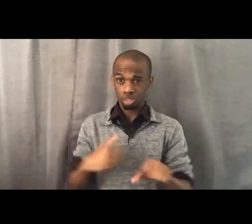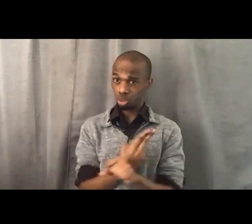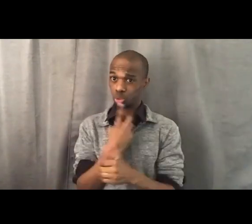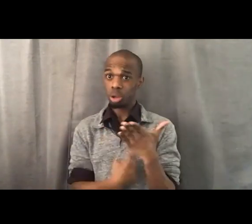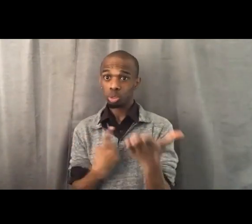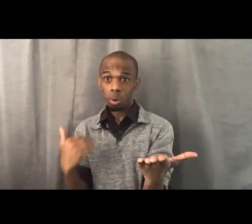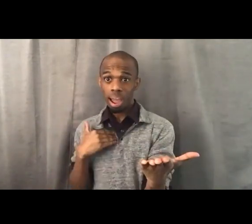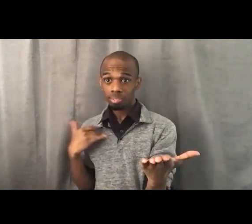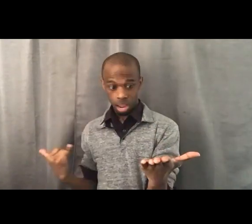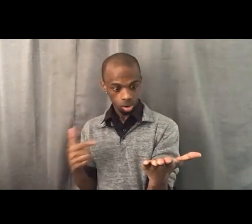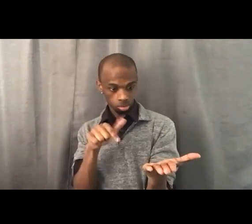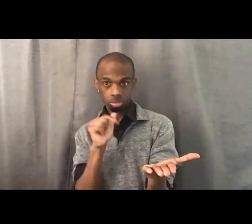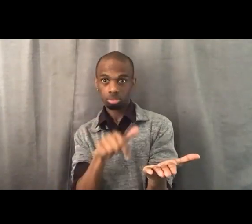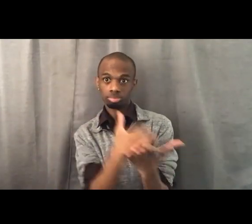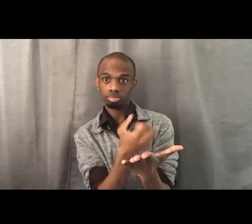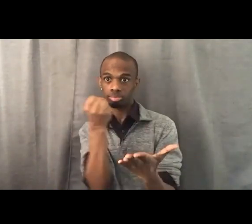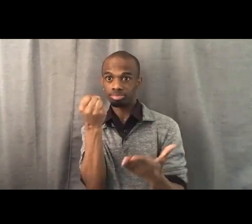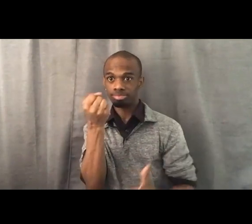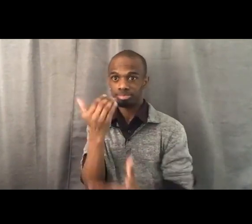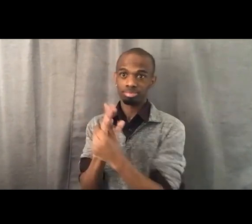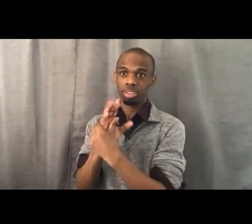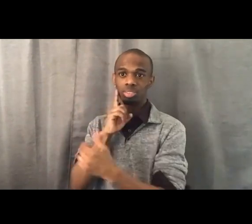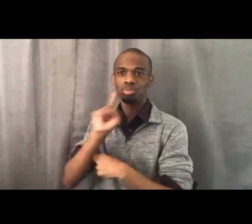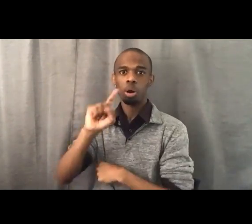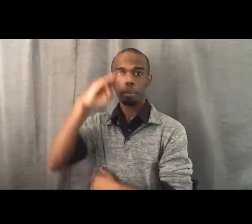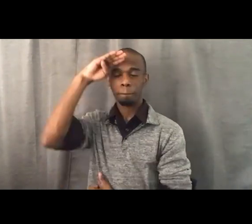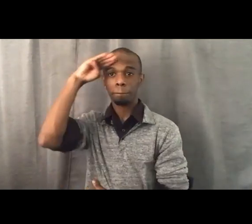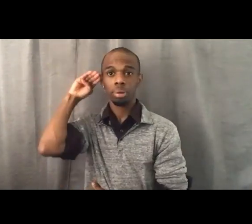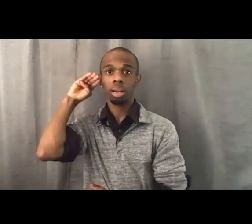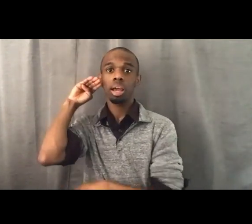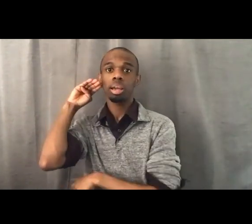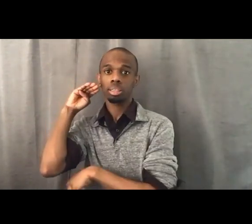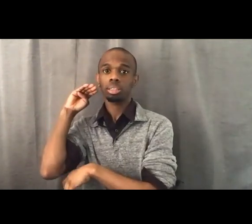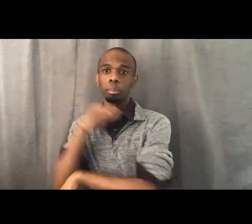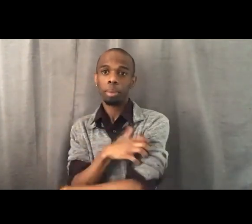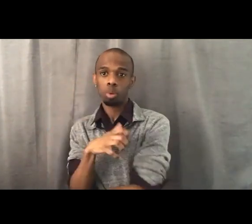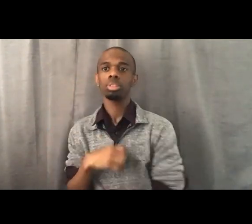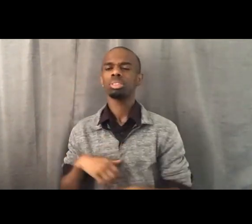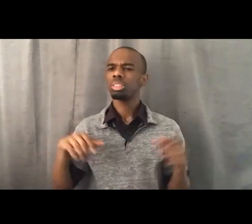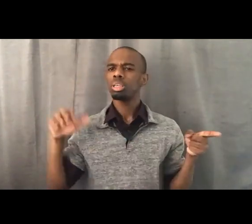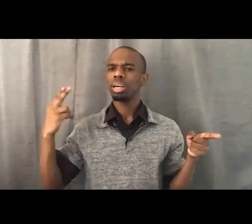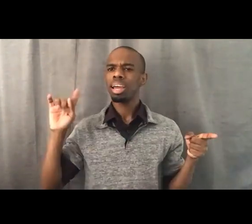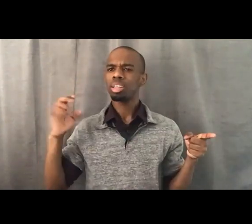Connections, Heather says. Heather, you know I spoke about you just the day before yesterday.